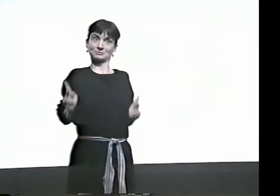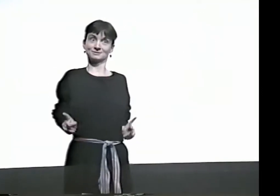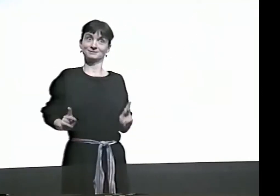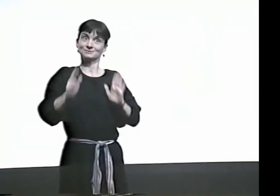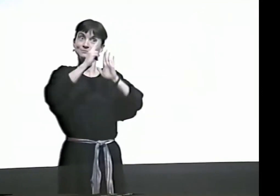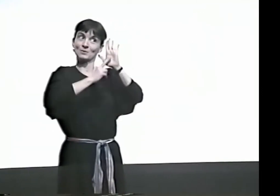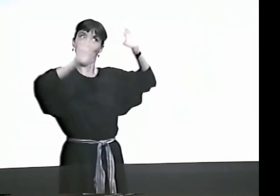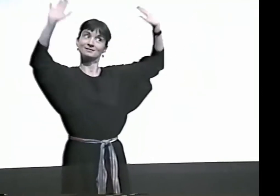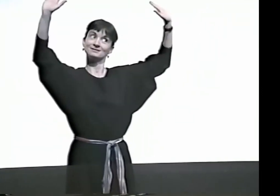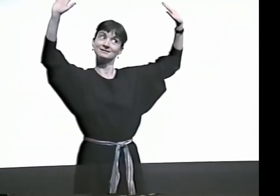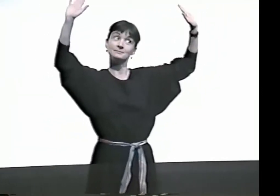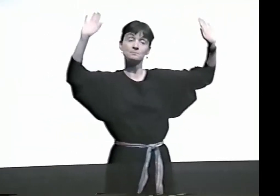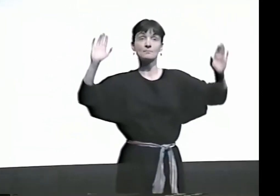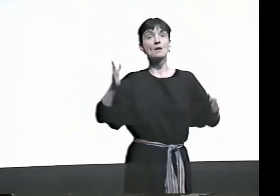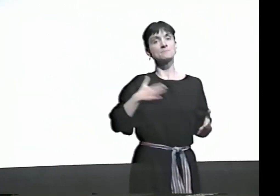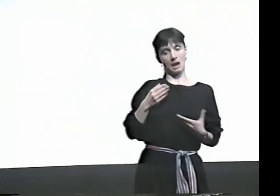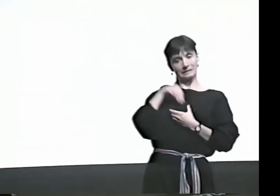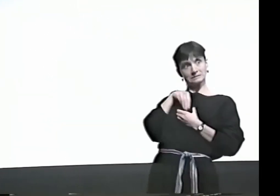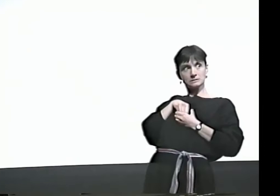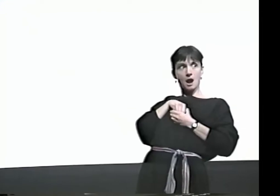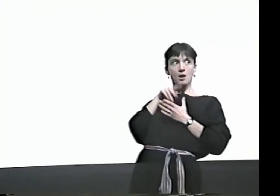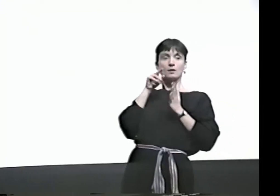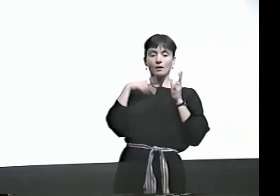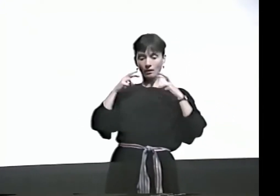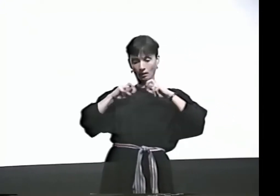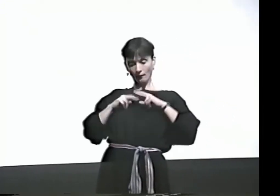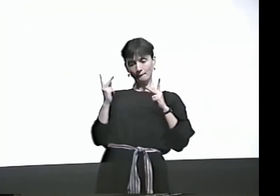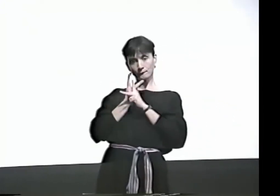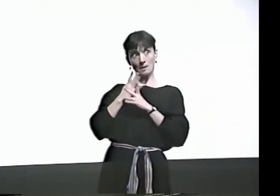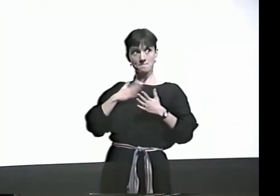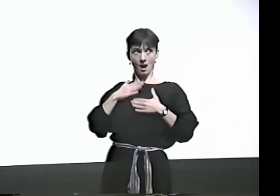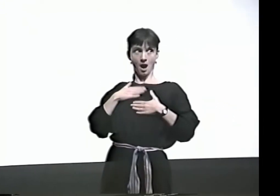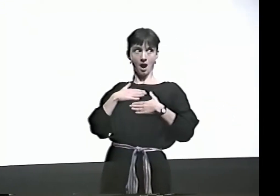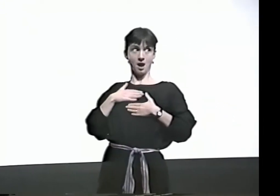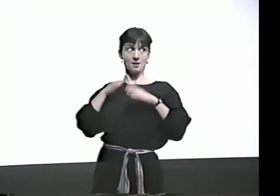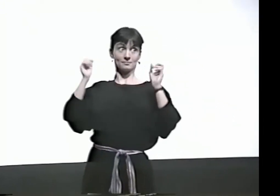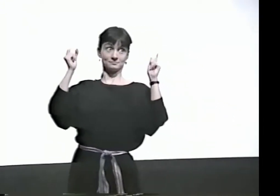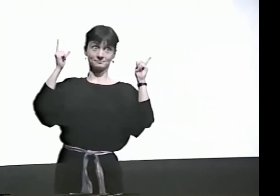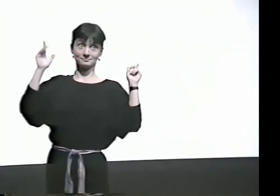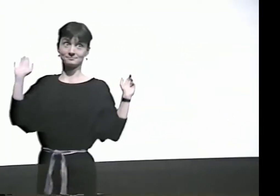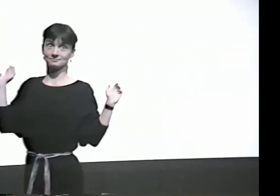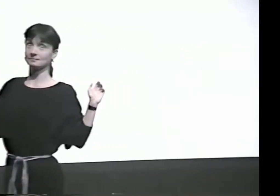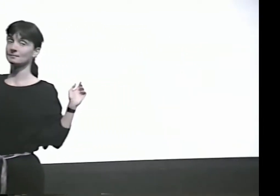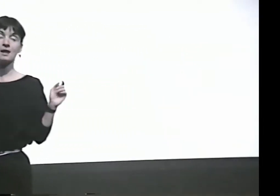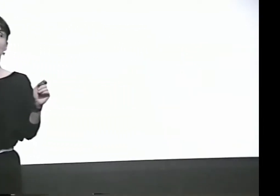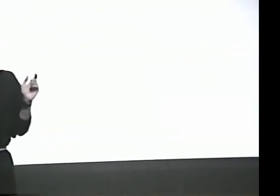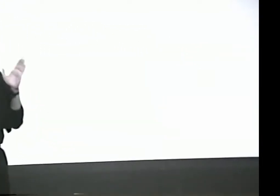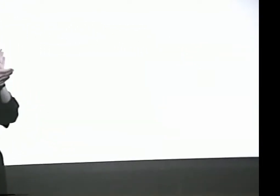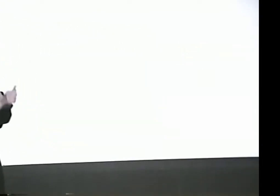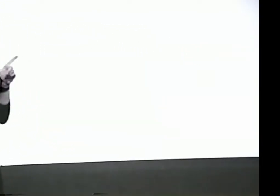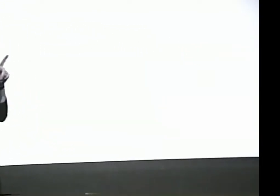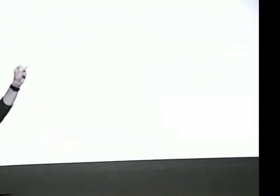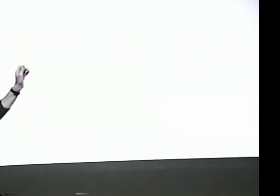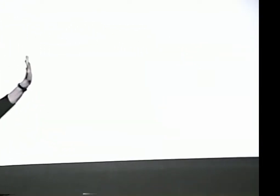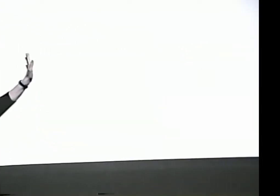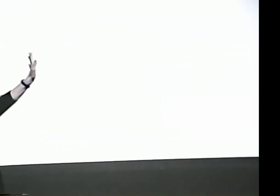THEY'RE MY PERSONAL RULES, WHAT I FEEL FROM THE INSIDE AND WHAT I FIGURED OUT ABOUT MYSELF.